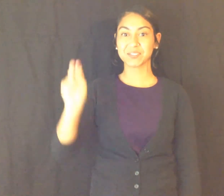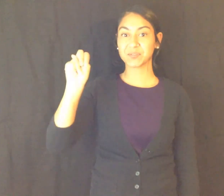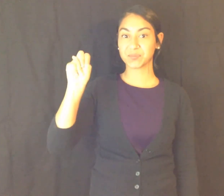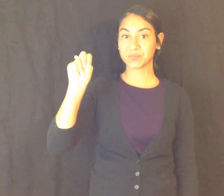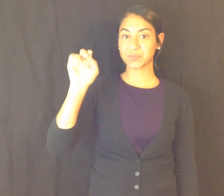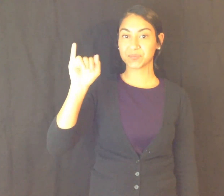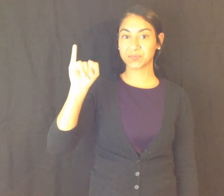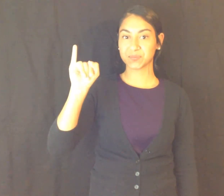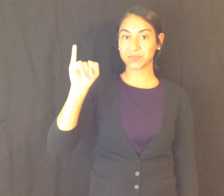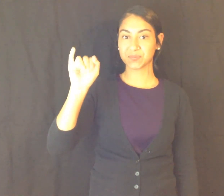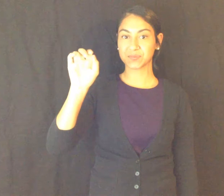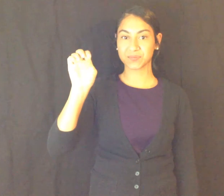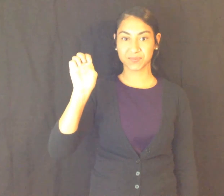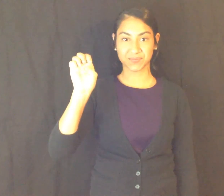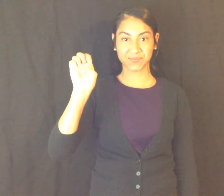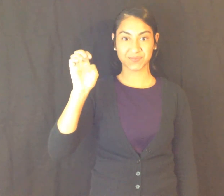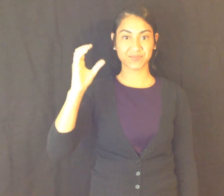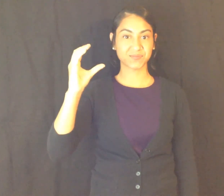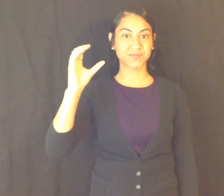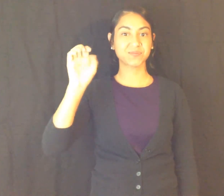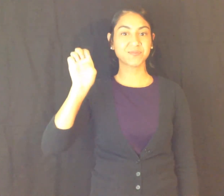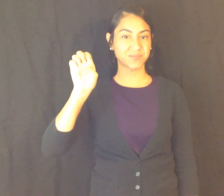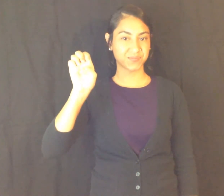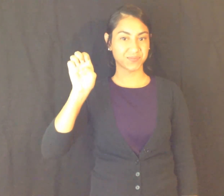N I E C E